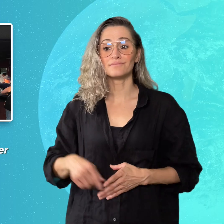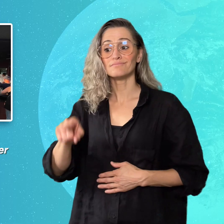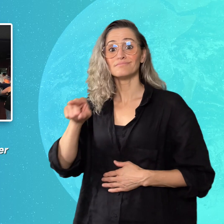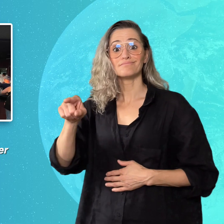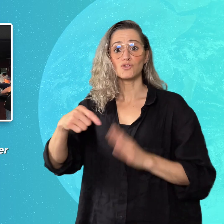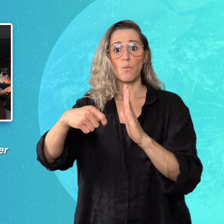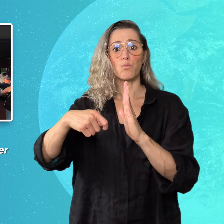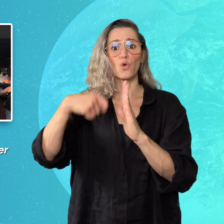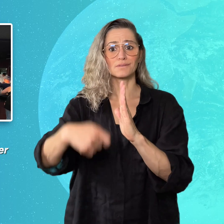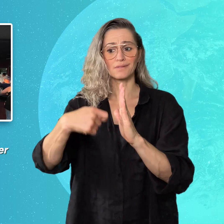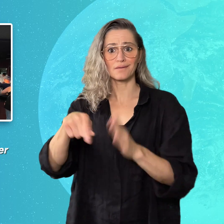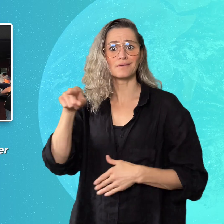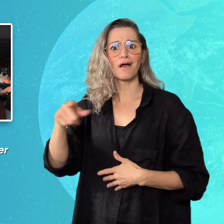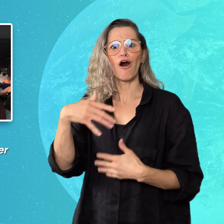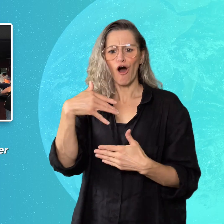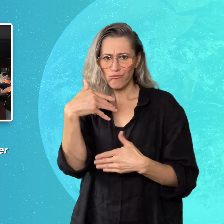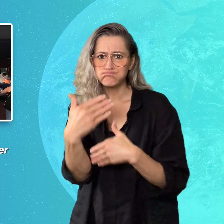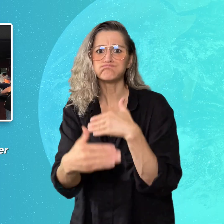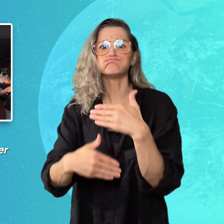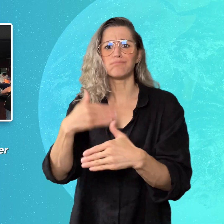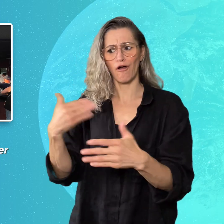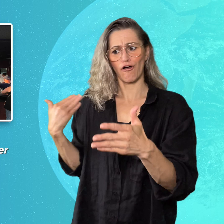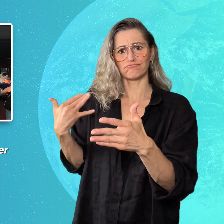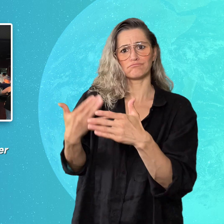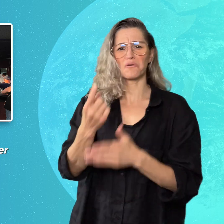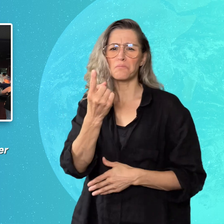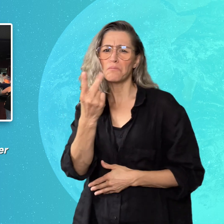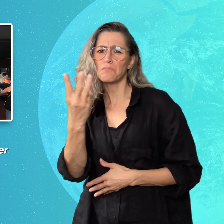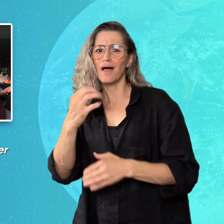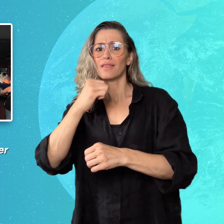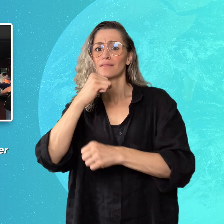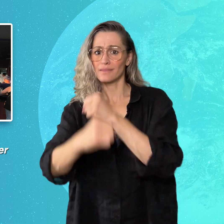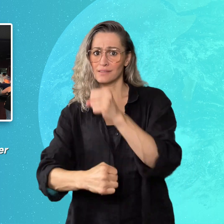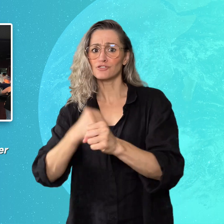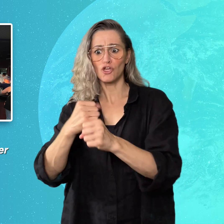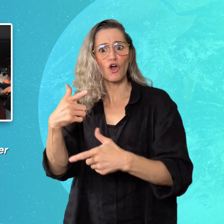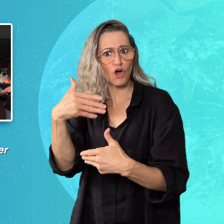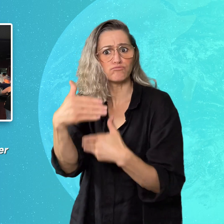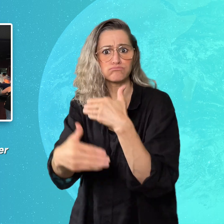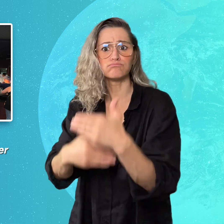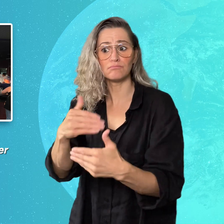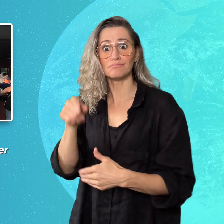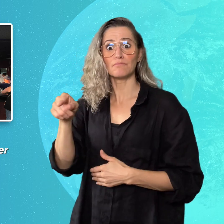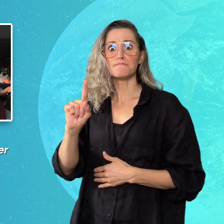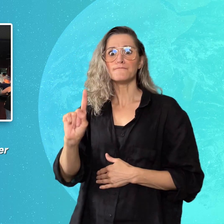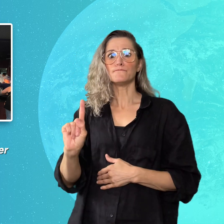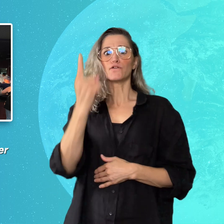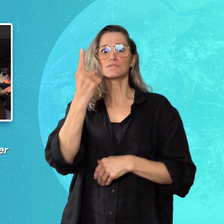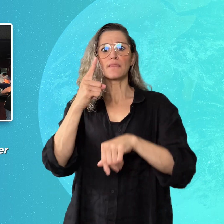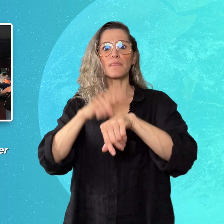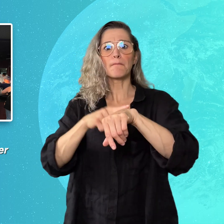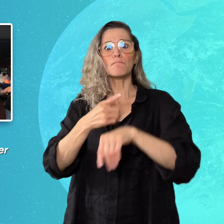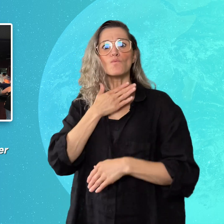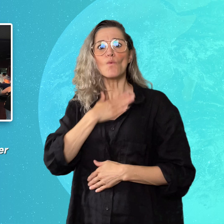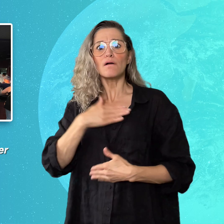This project has been in progress for several years, and this